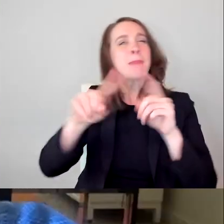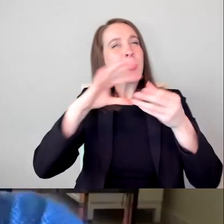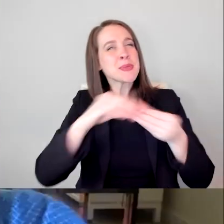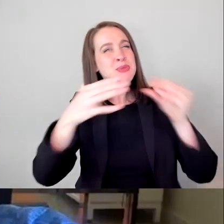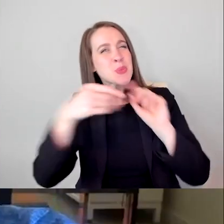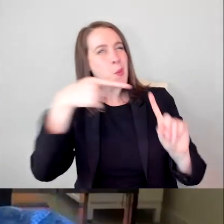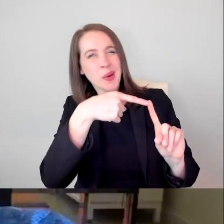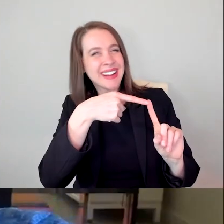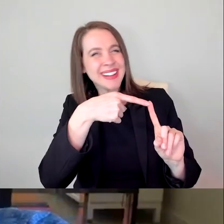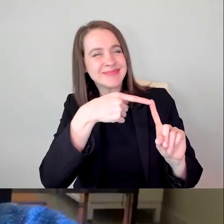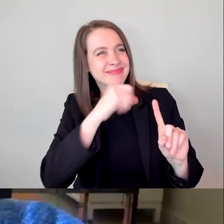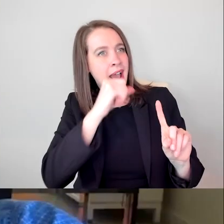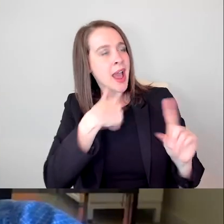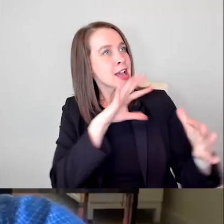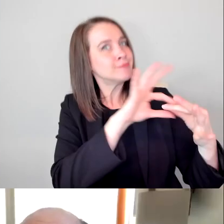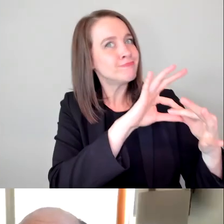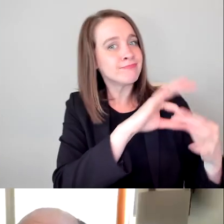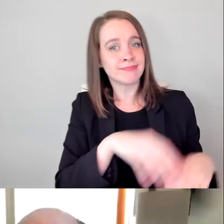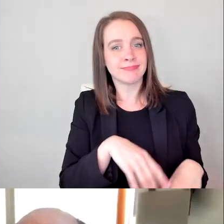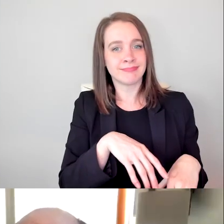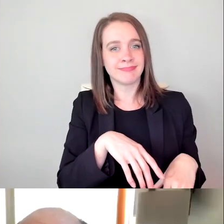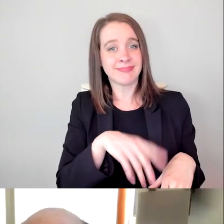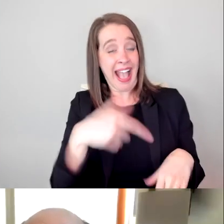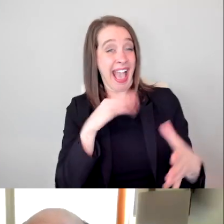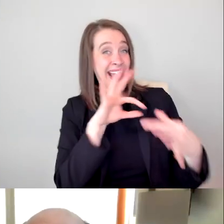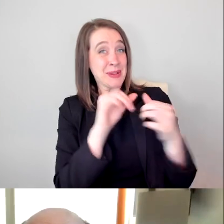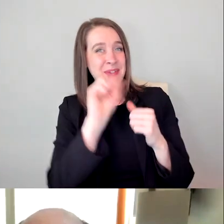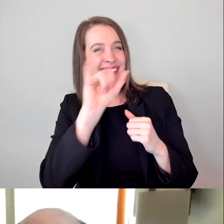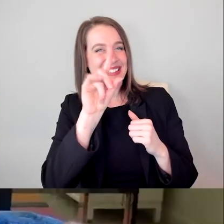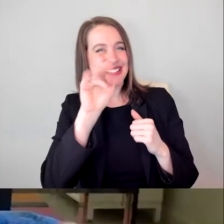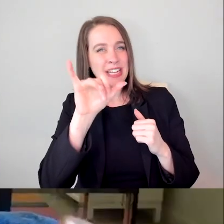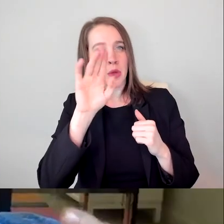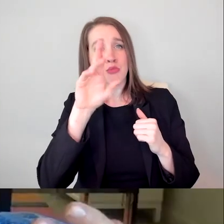I connected more to somebody like Sydney Poitier, who for me was like a powerful influence